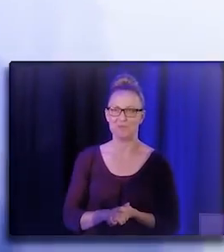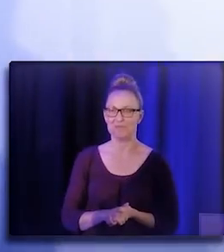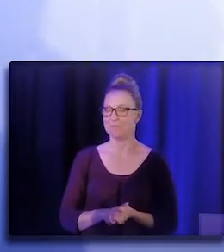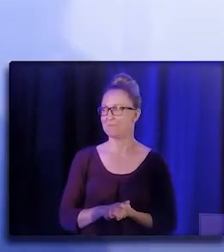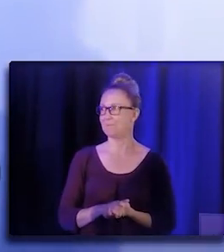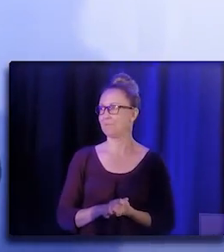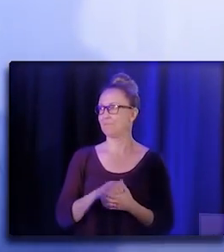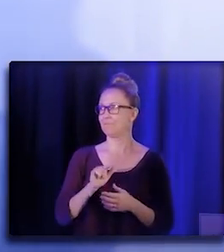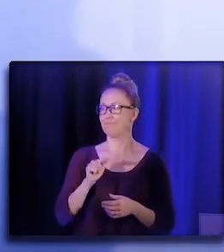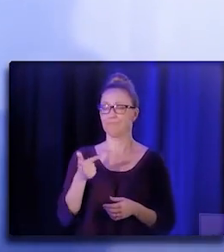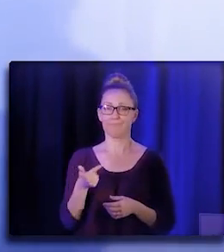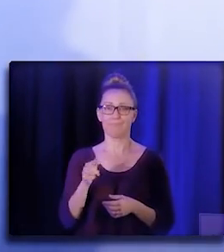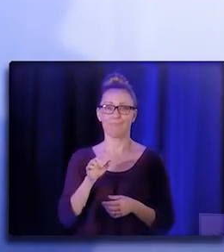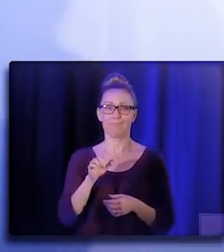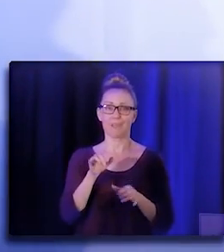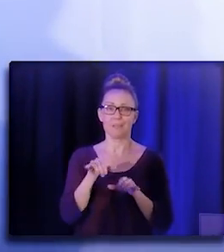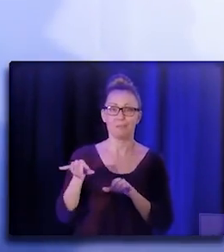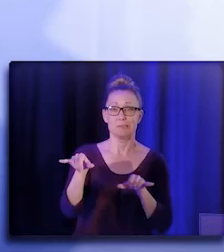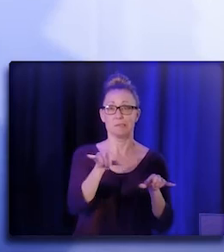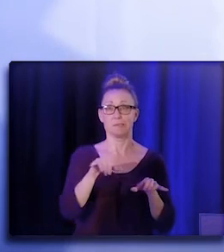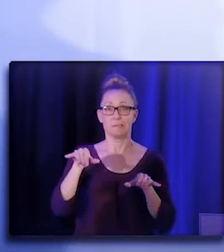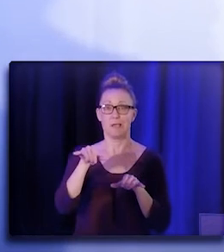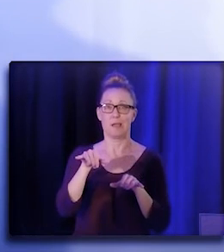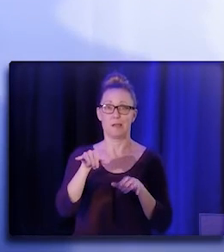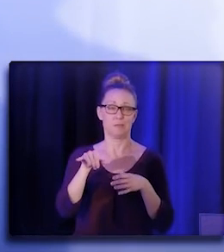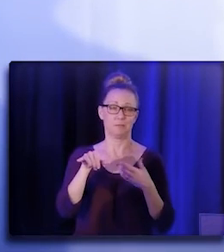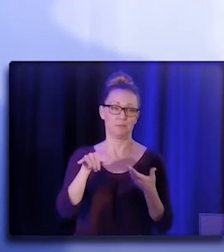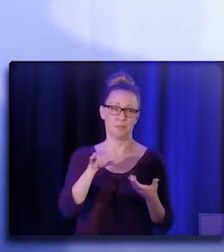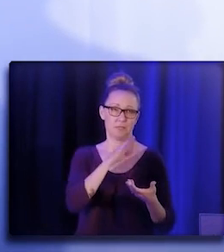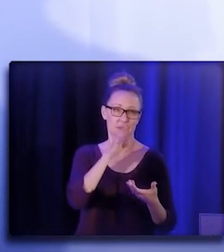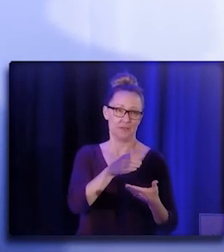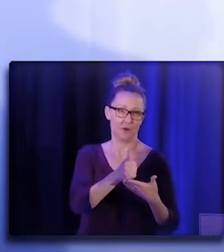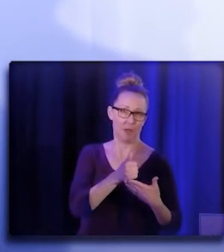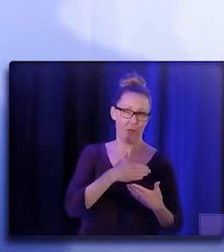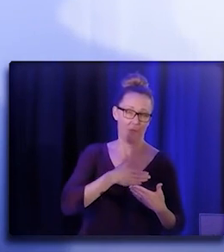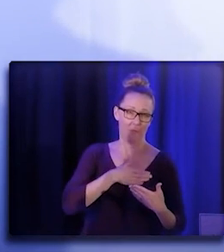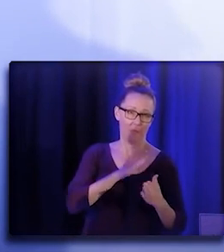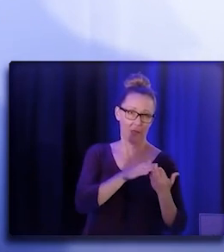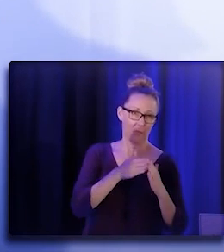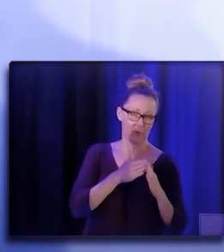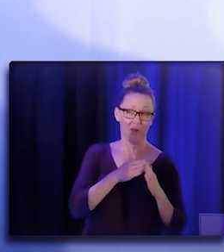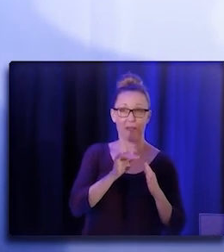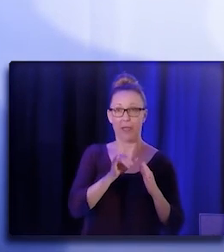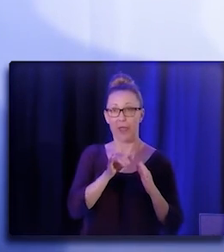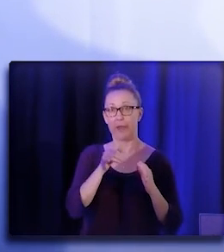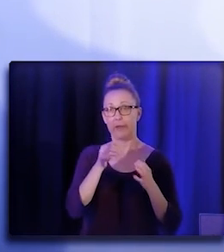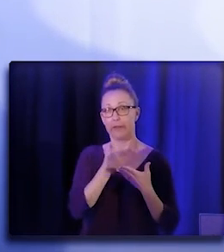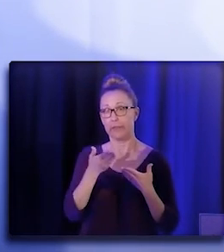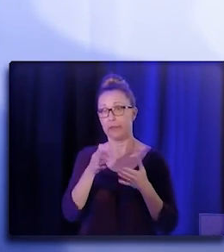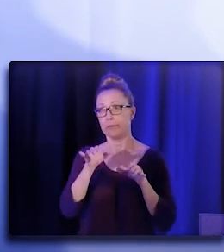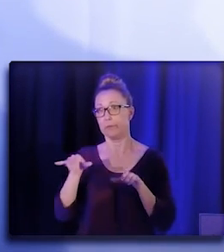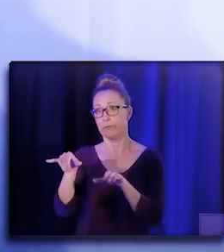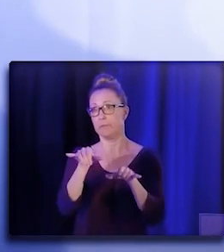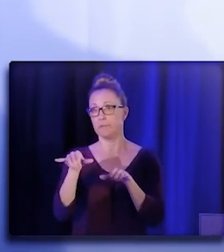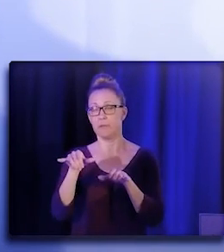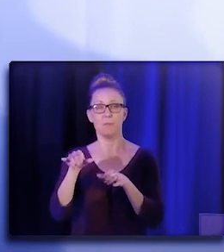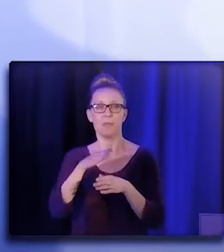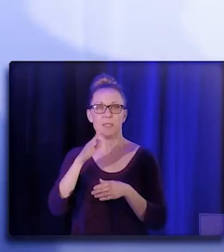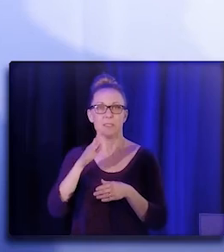Status quo has never helped my community and status quo has never been a spark of change. So let public health be the spark